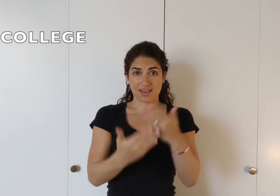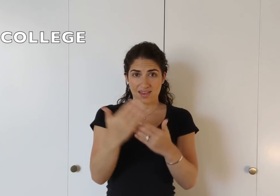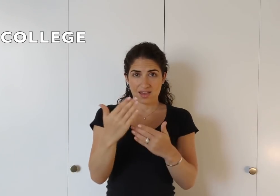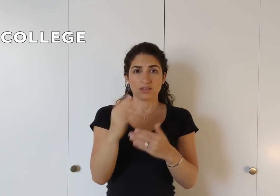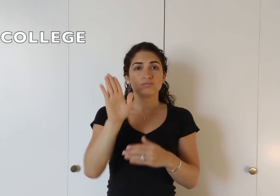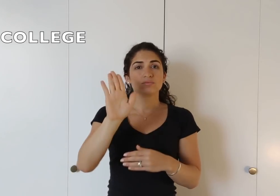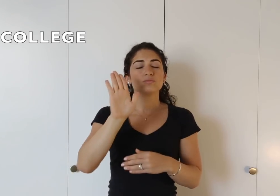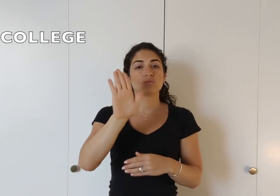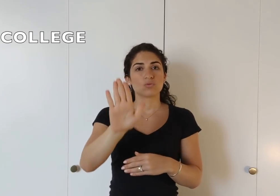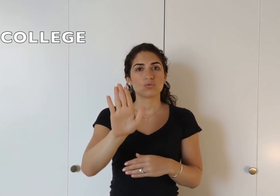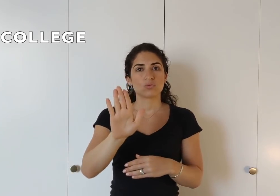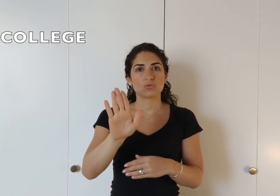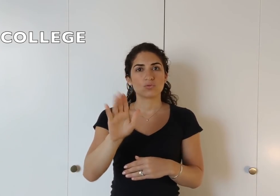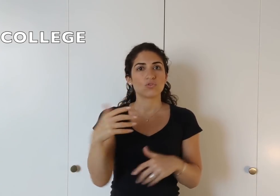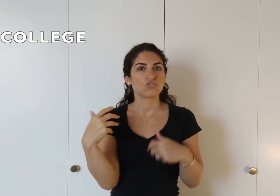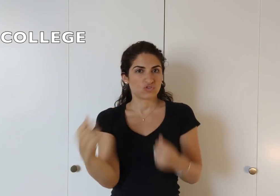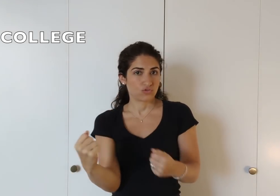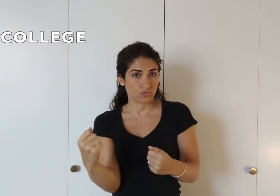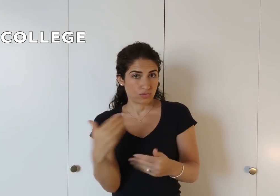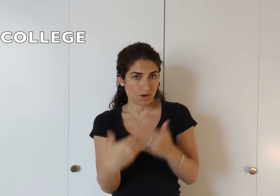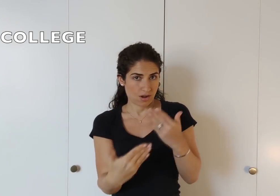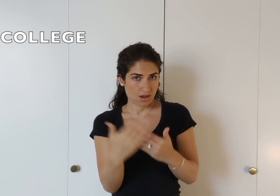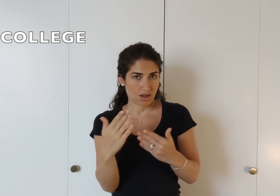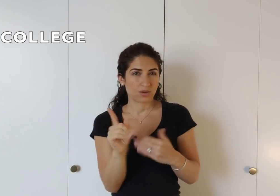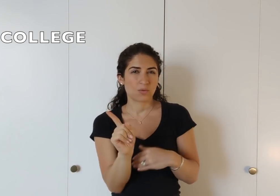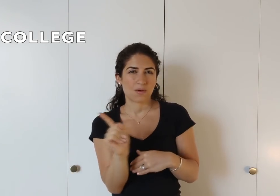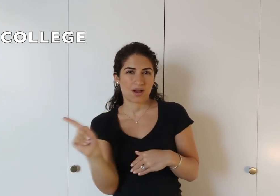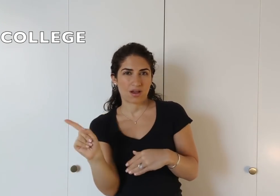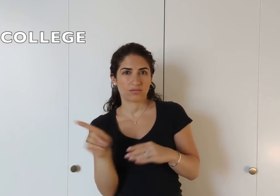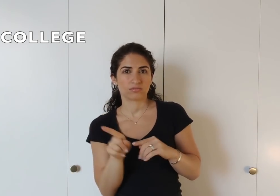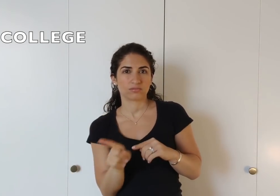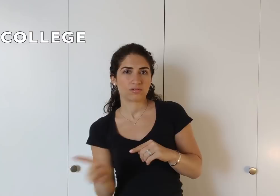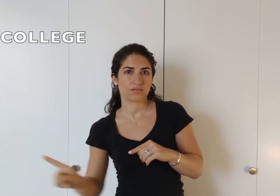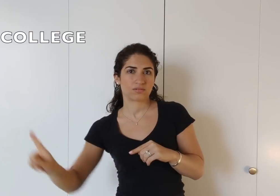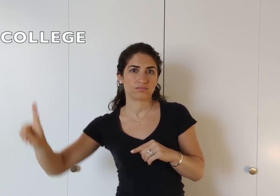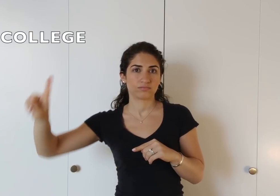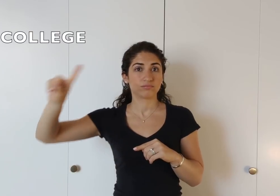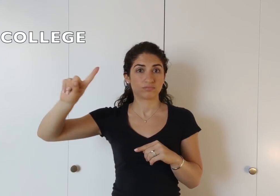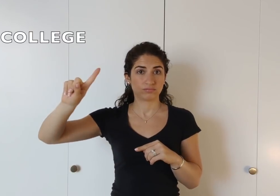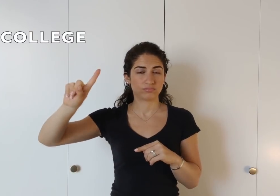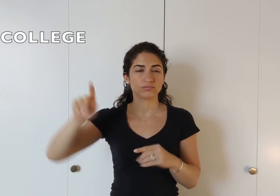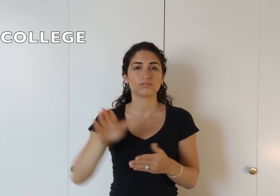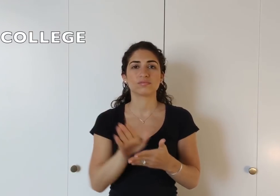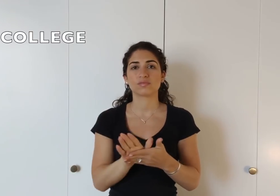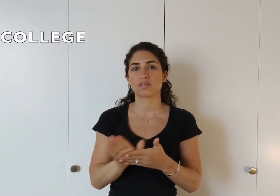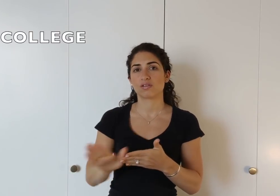the hands -- so you should take it on your dominant hand is gonna go out end up.